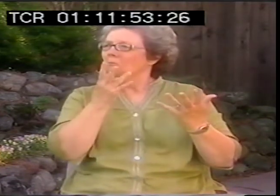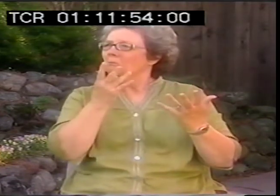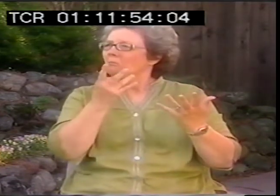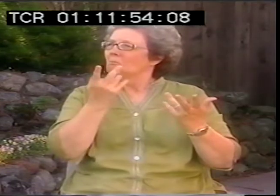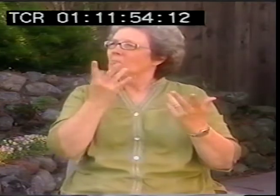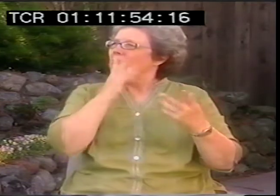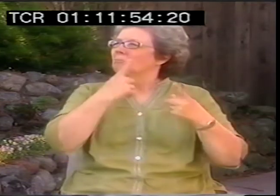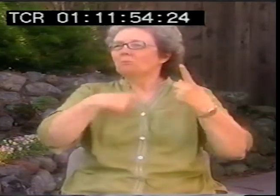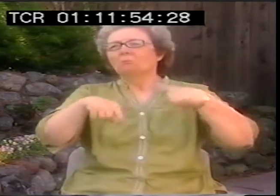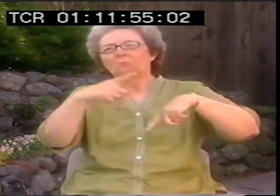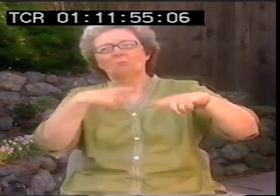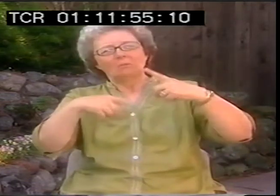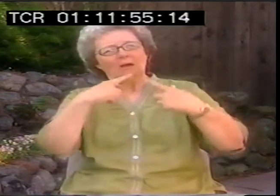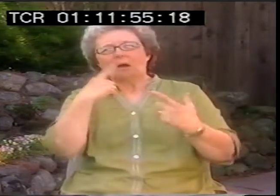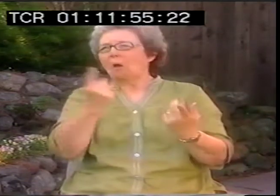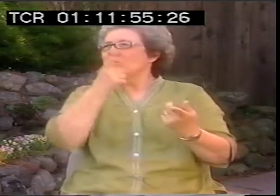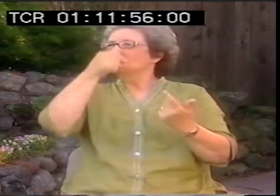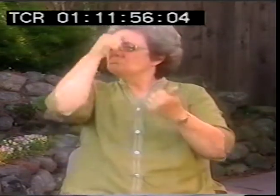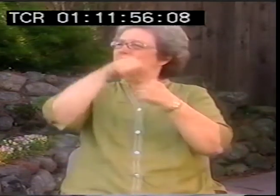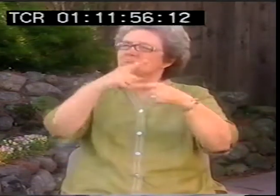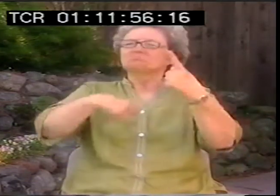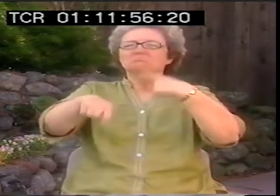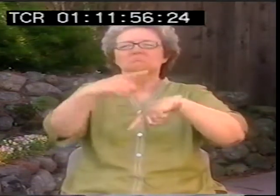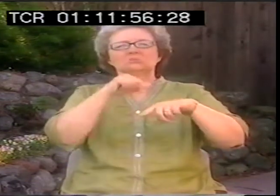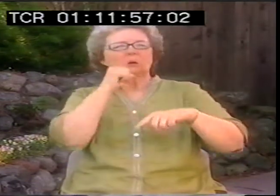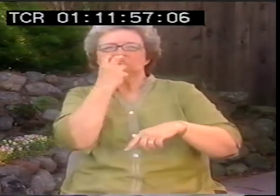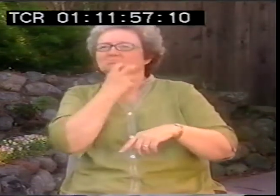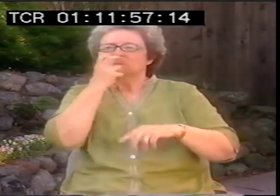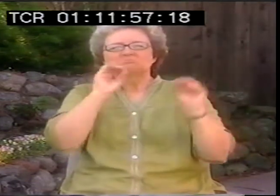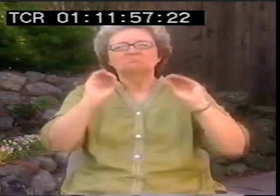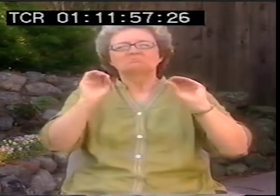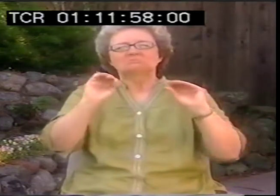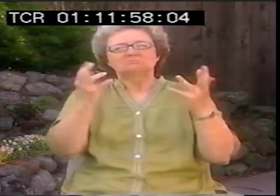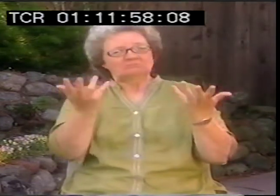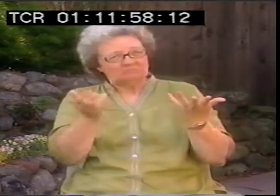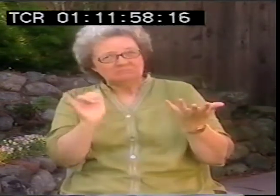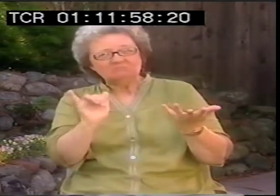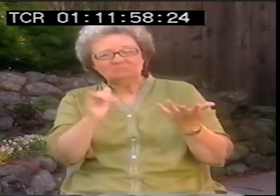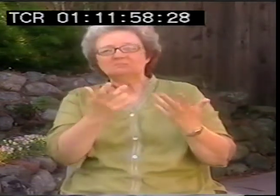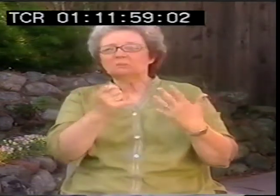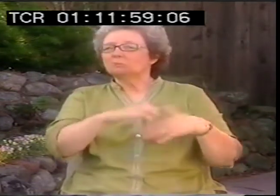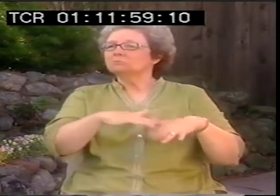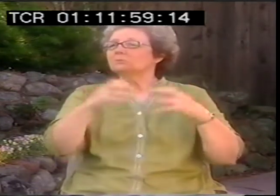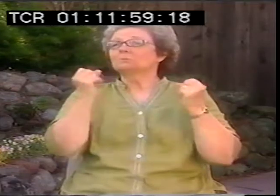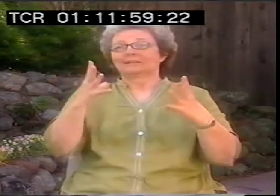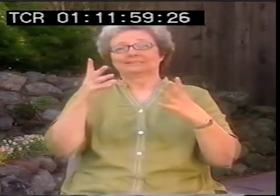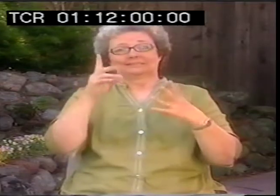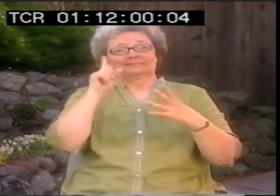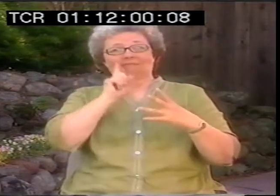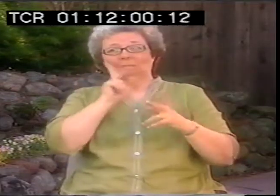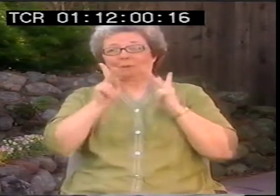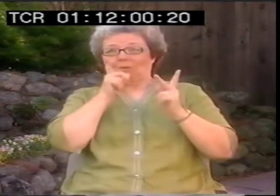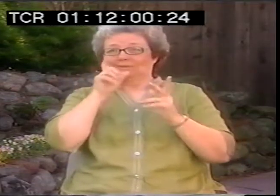and she signed. And she didn't remember any oral kind of takeover at all.